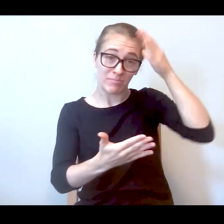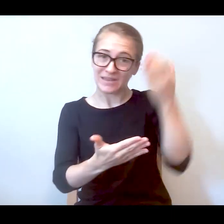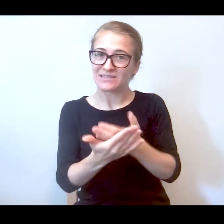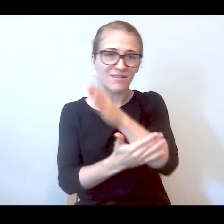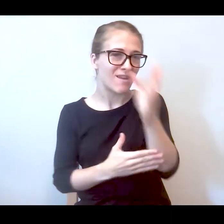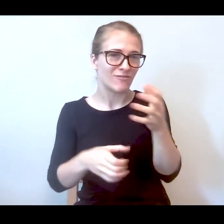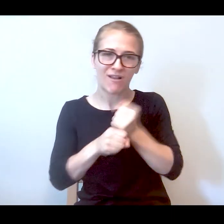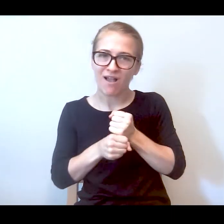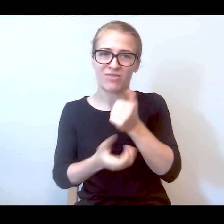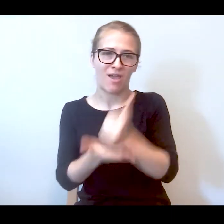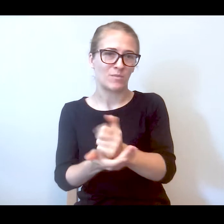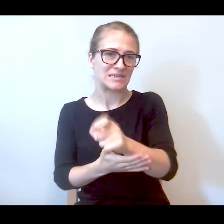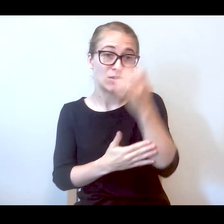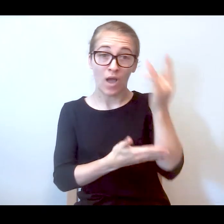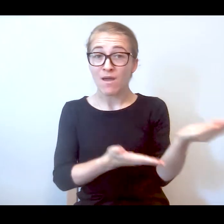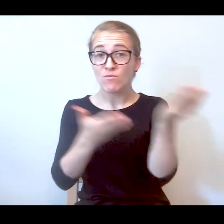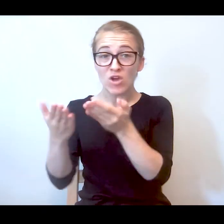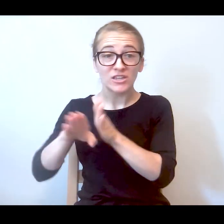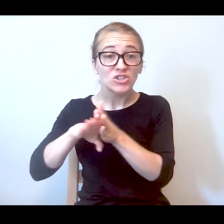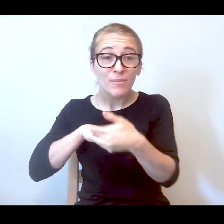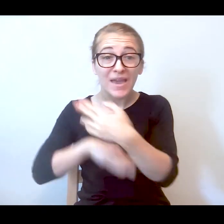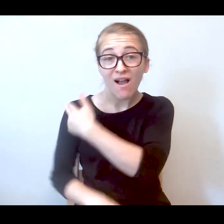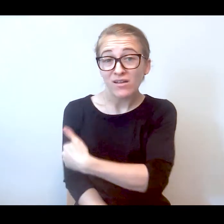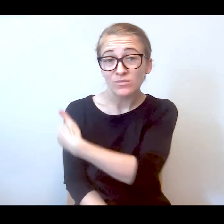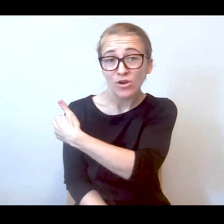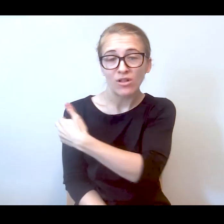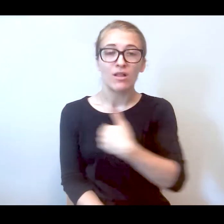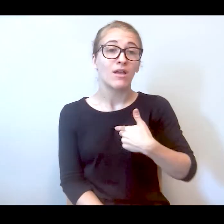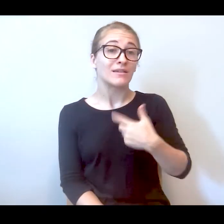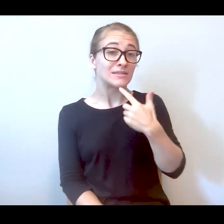help he needed. They took him to Jamaica hospital